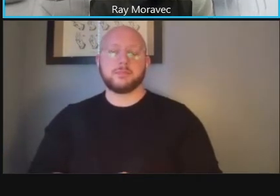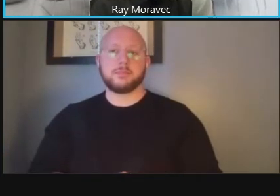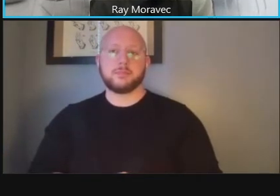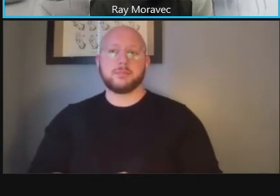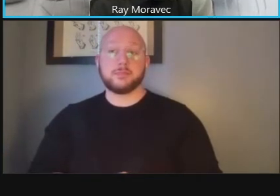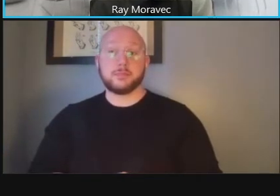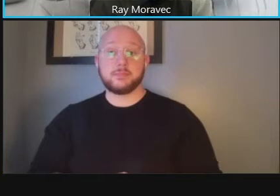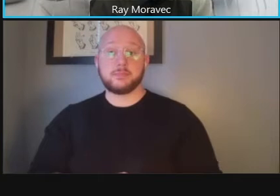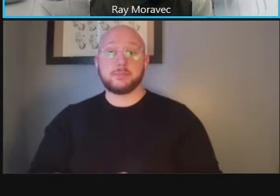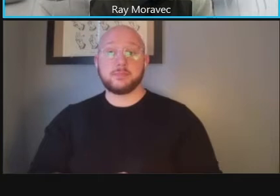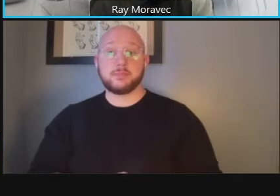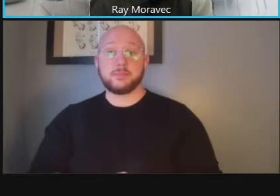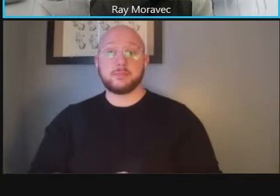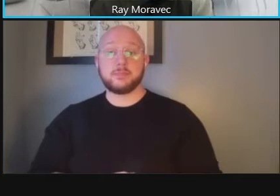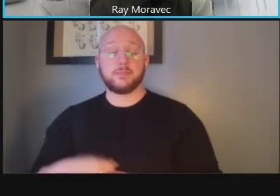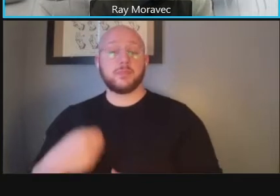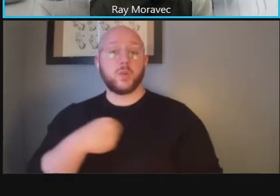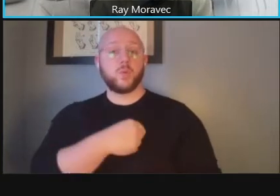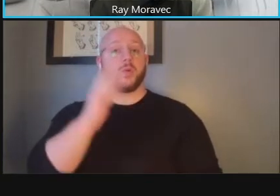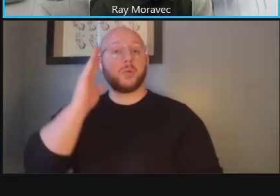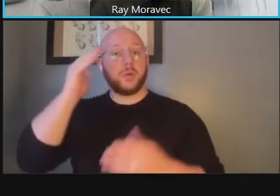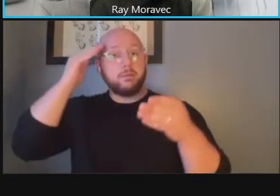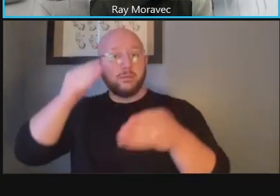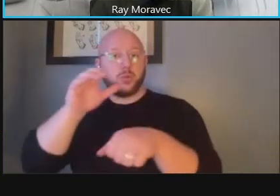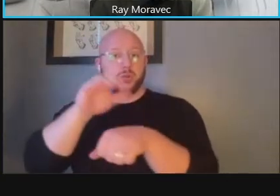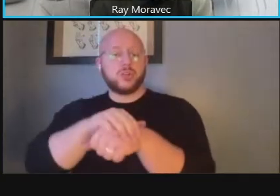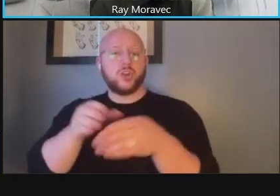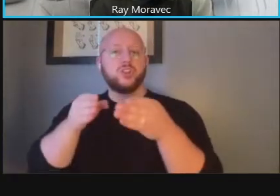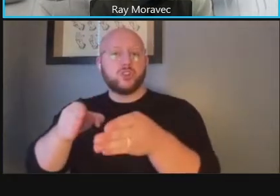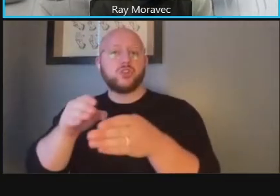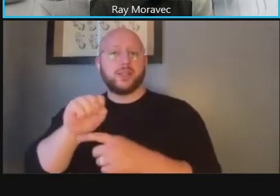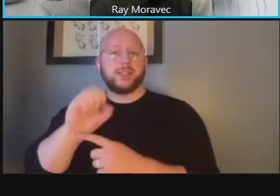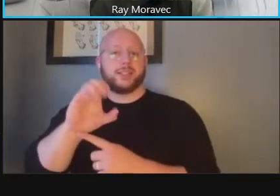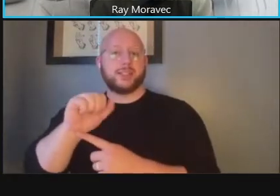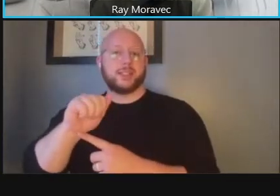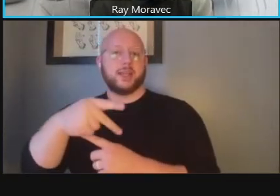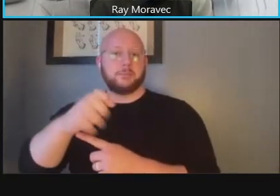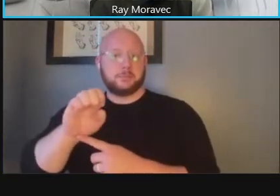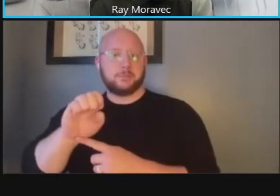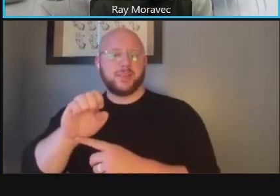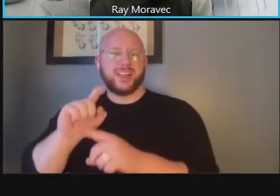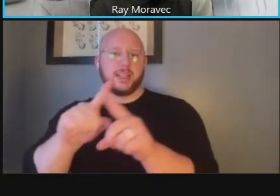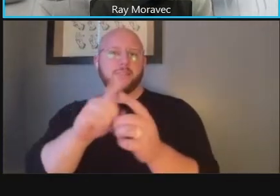we're going to take a focus on the streetscape and urban design elements but of course as ddot